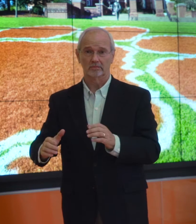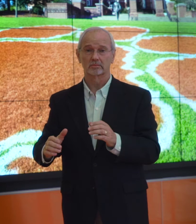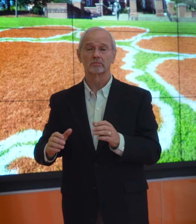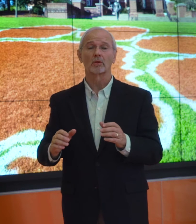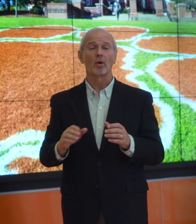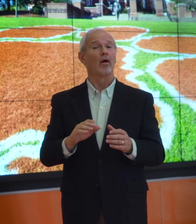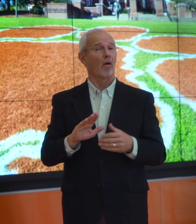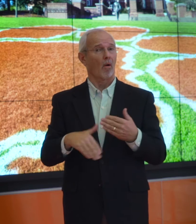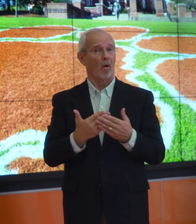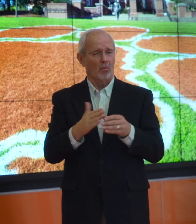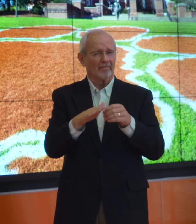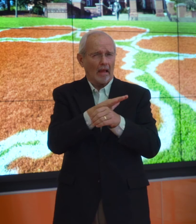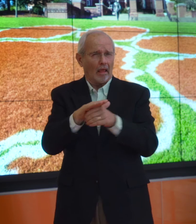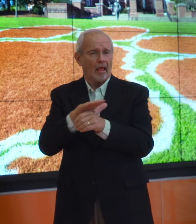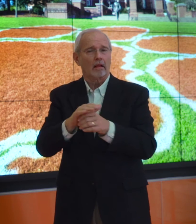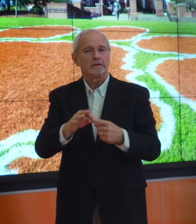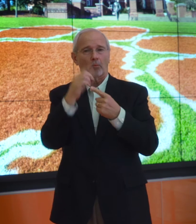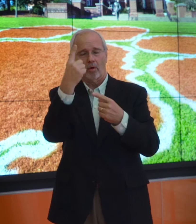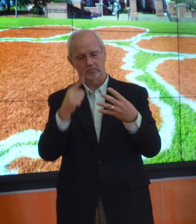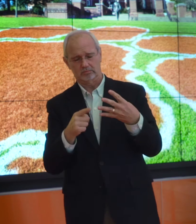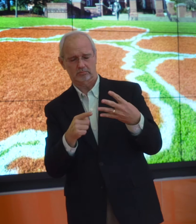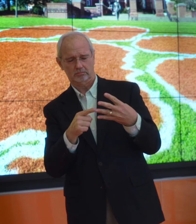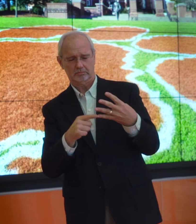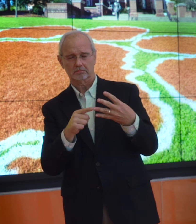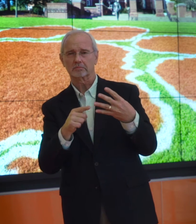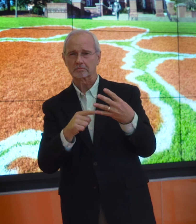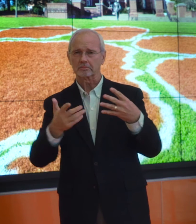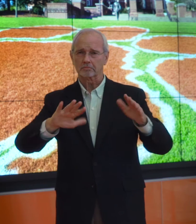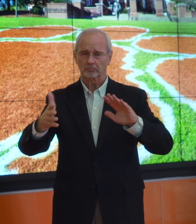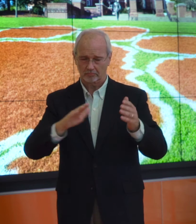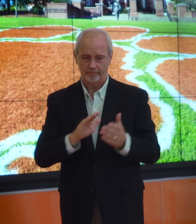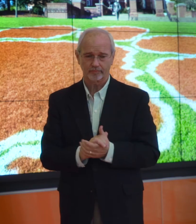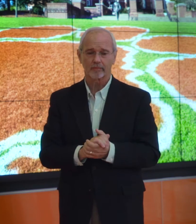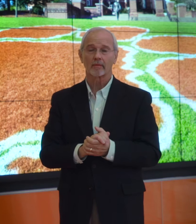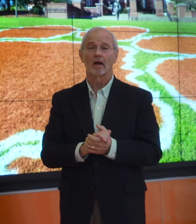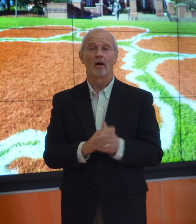All classes were filled except for the 102 and 202 classes.